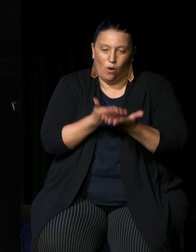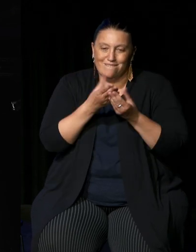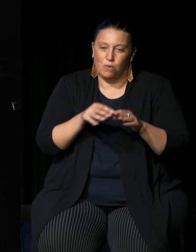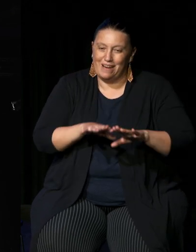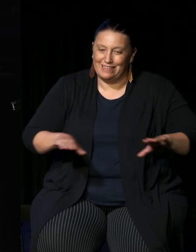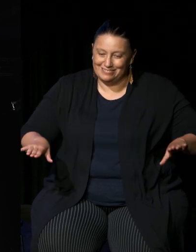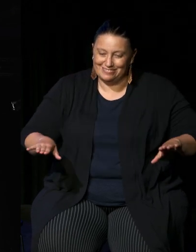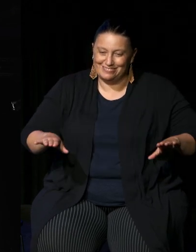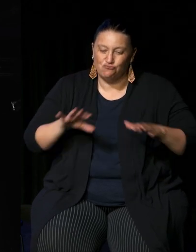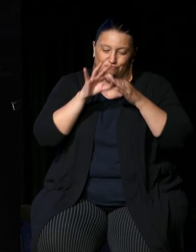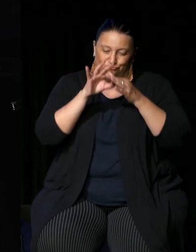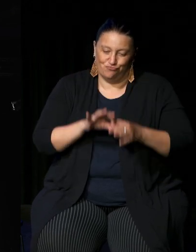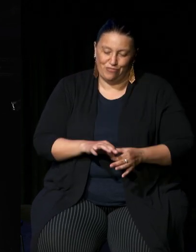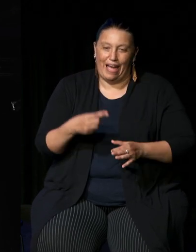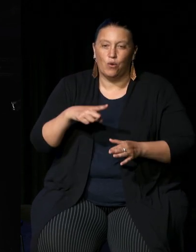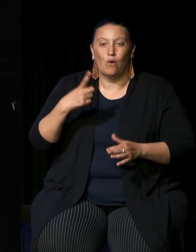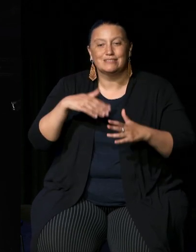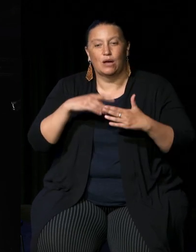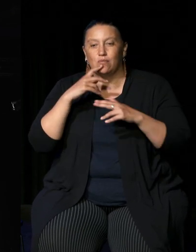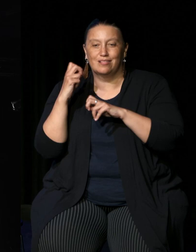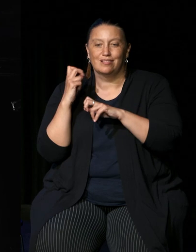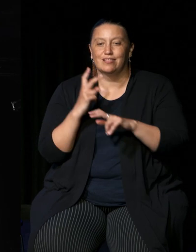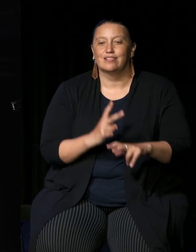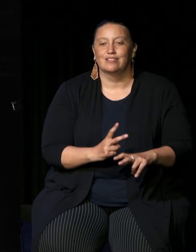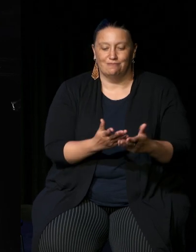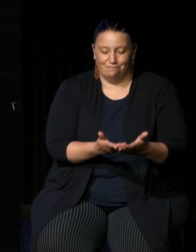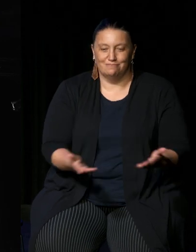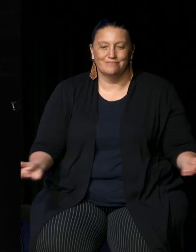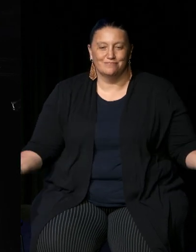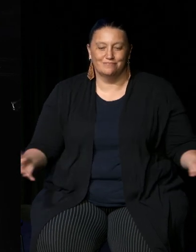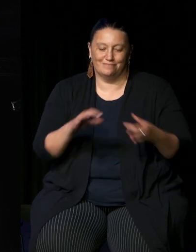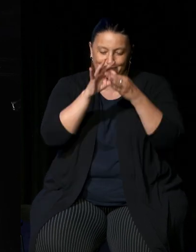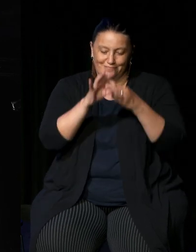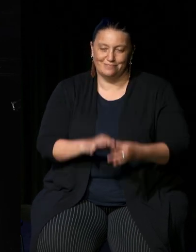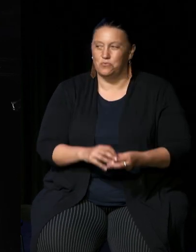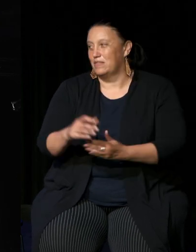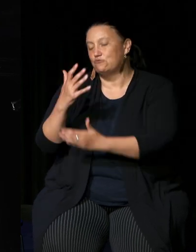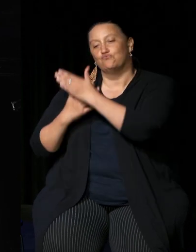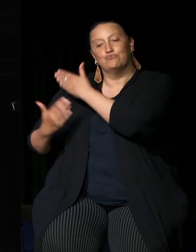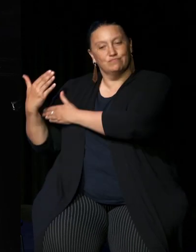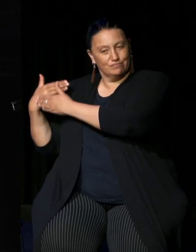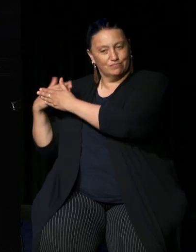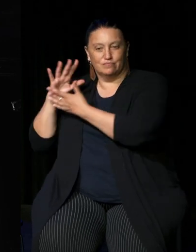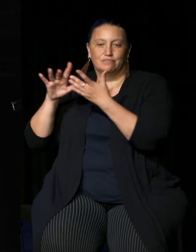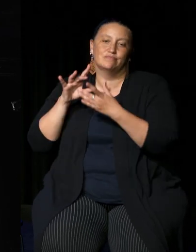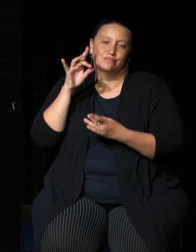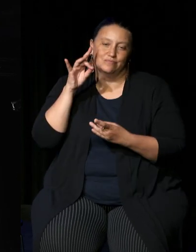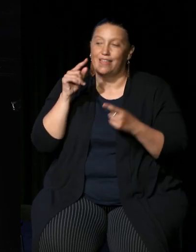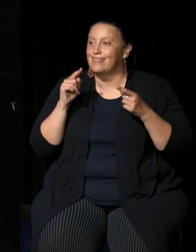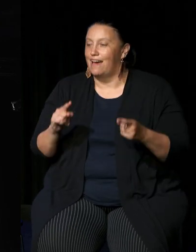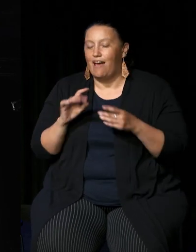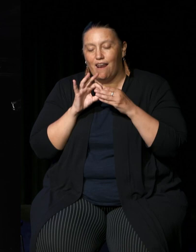thereto and must one day return thither to be United with our ancestors this link is the basis